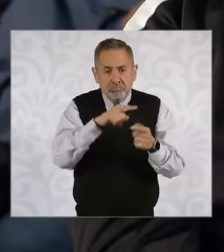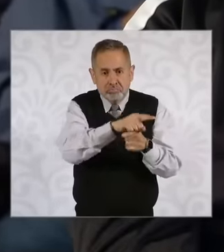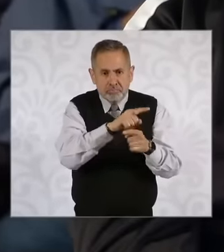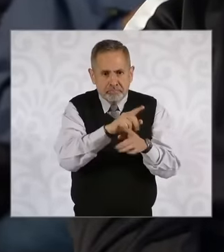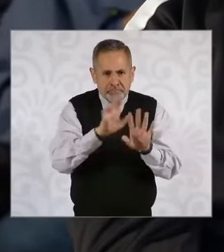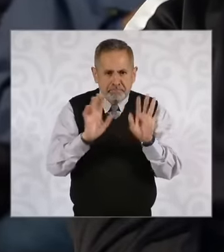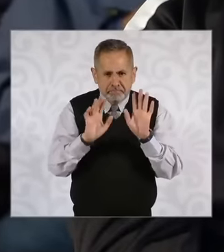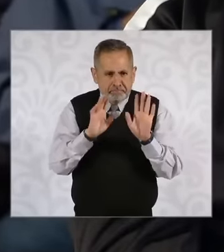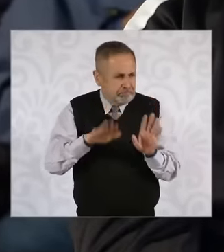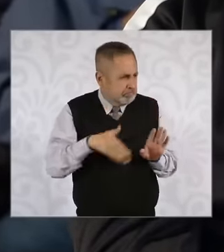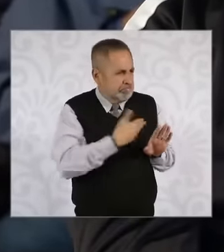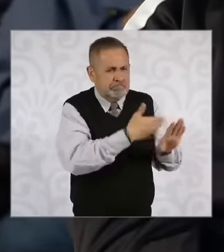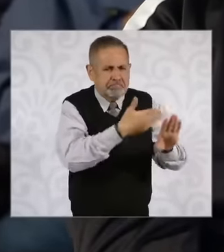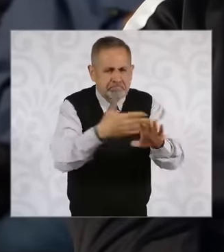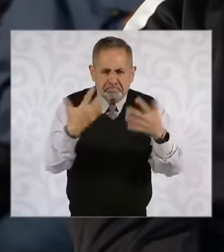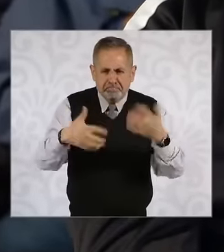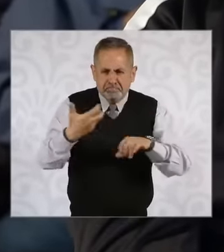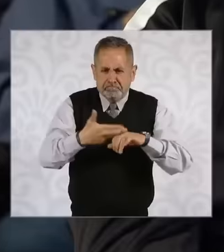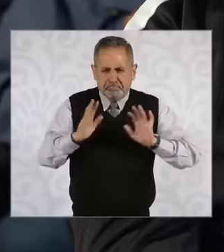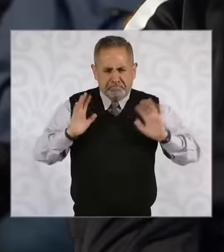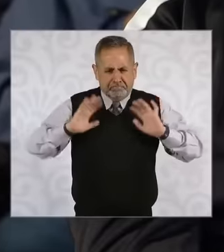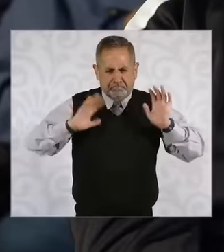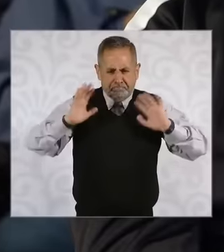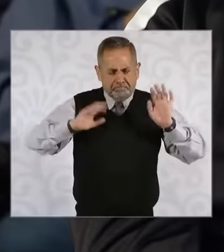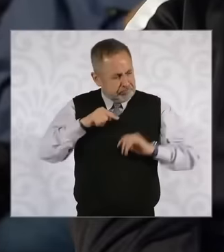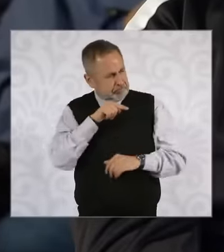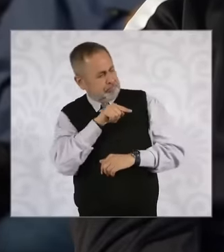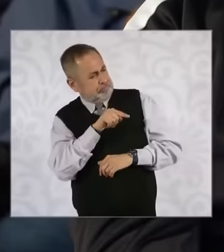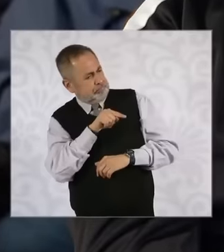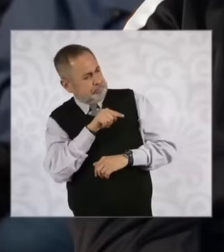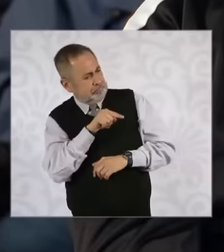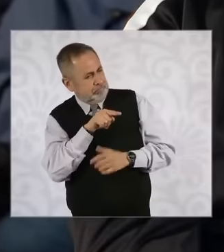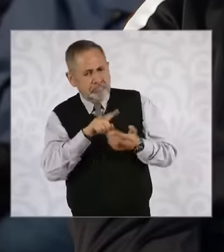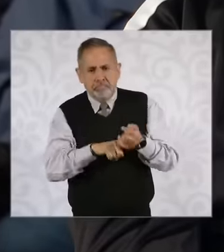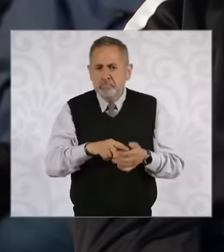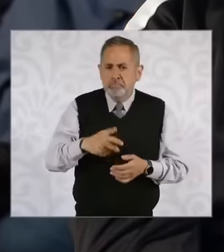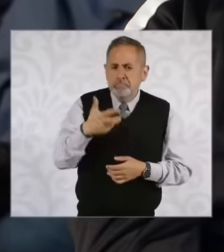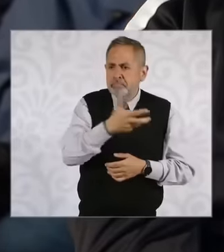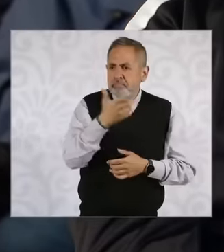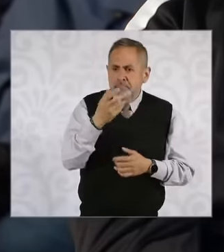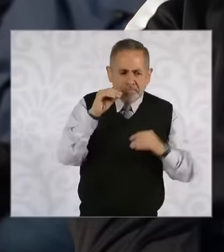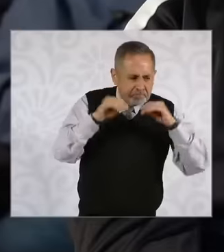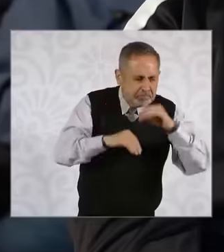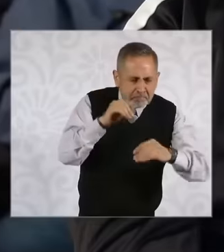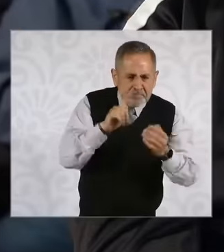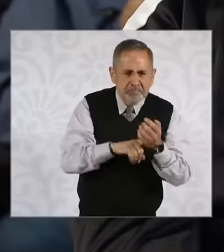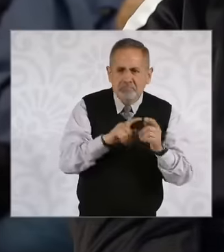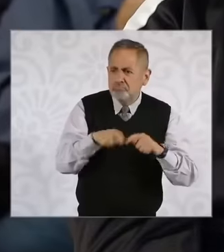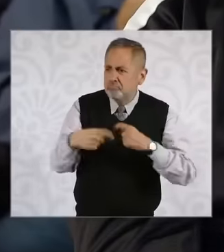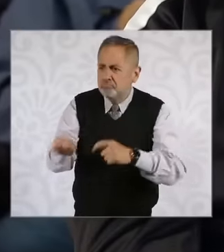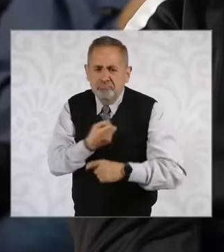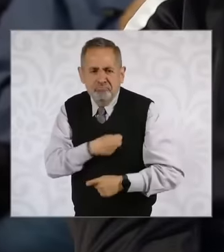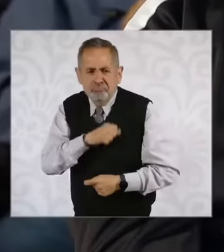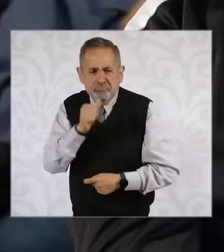any company But hey, they don't make products that are good for health and they are called